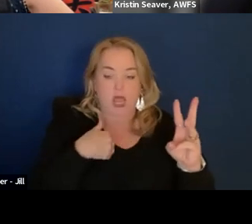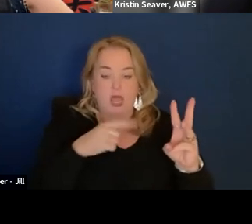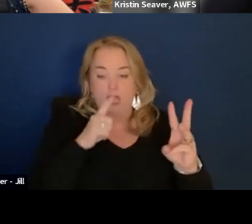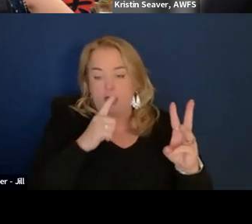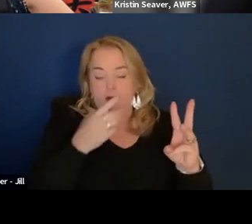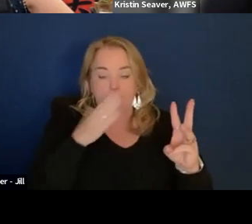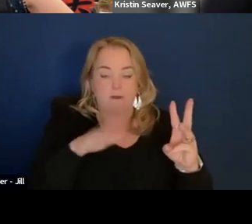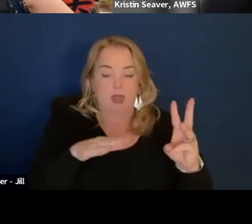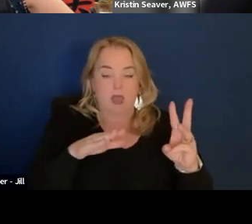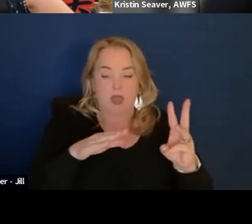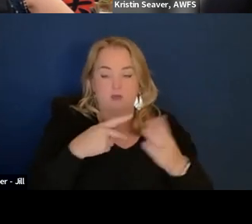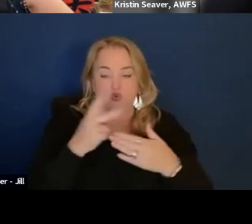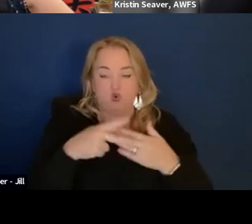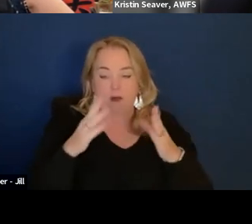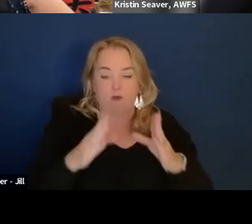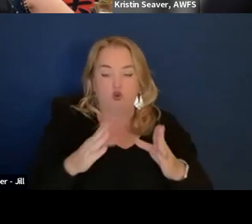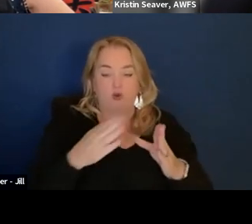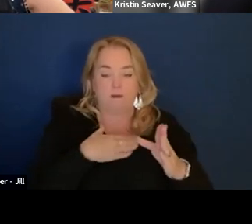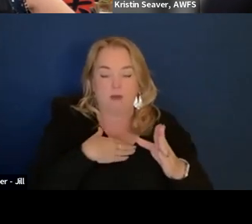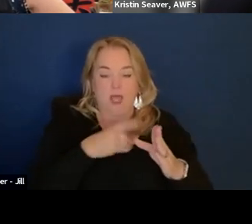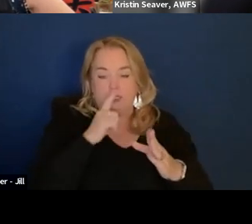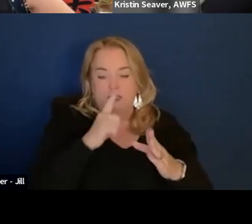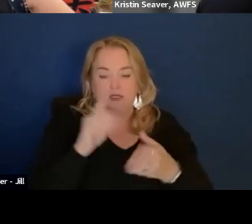Like my stuff is probably less sustainable.